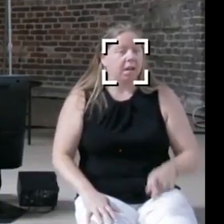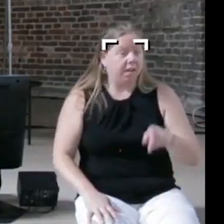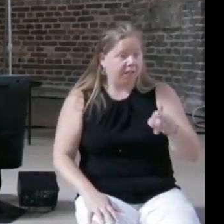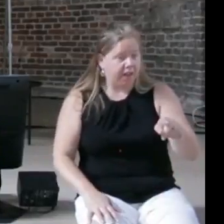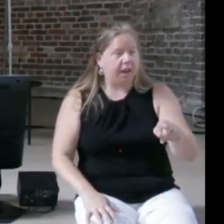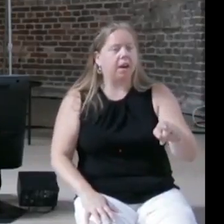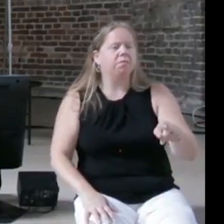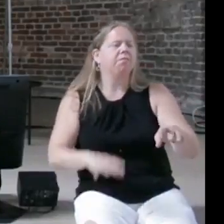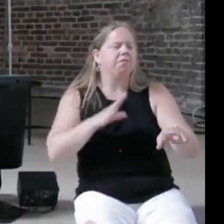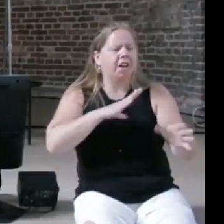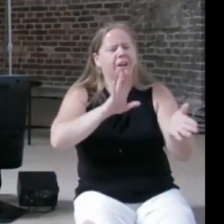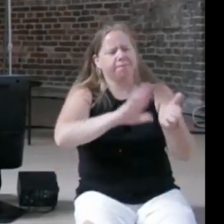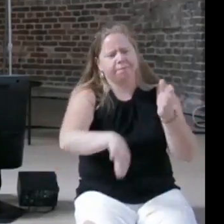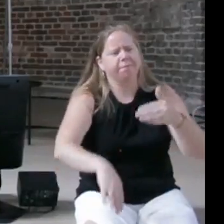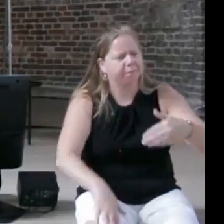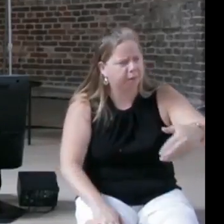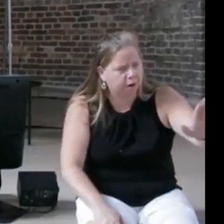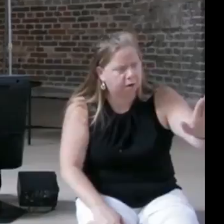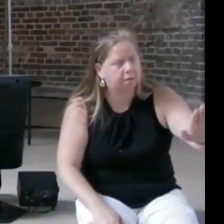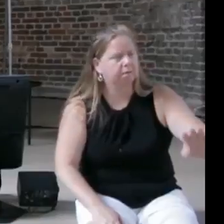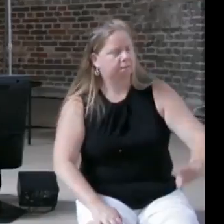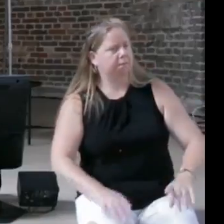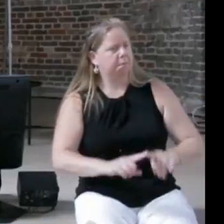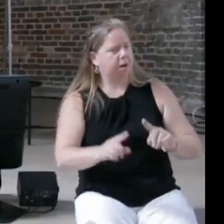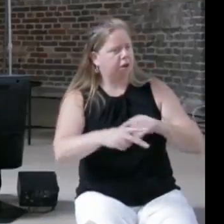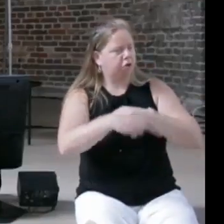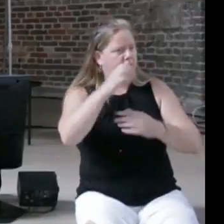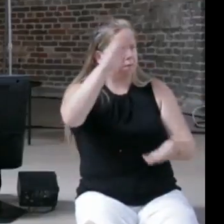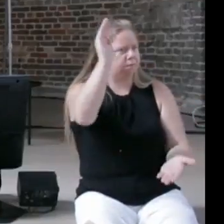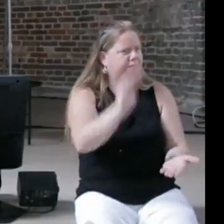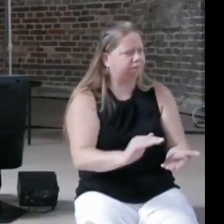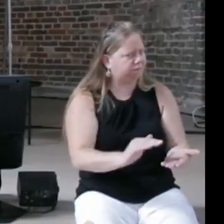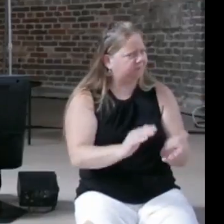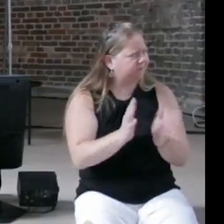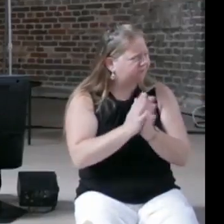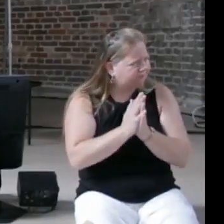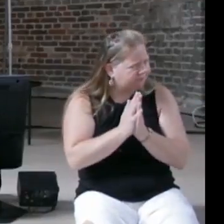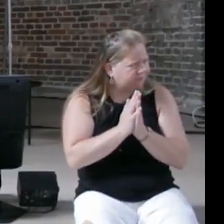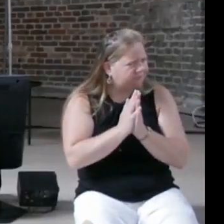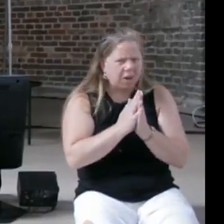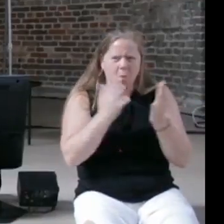crimes decreased crime in their communities, let's try to understand why rather than saying